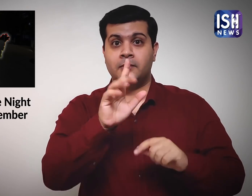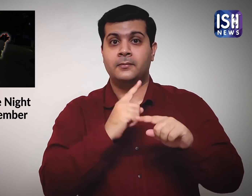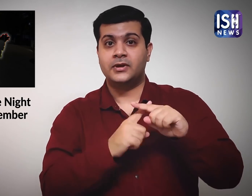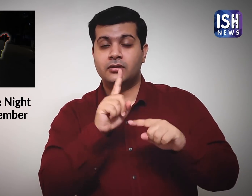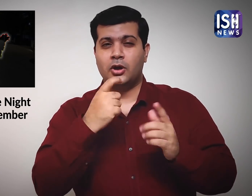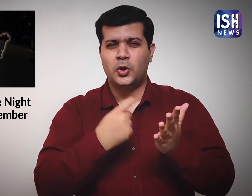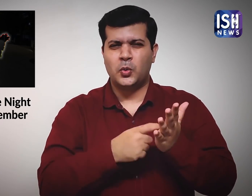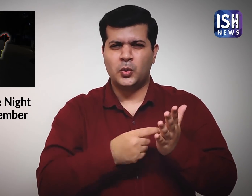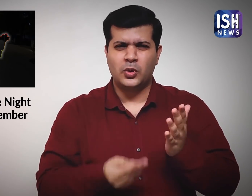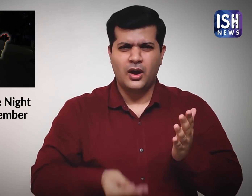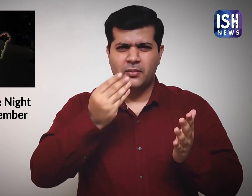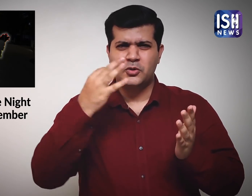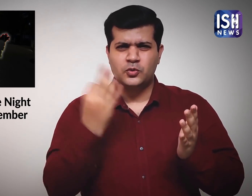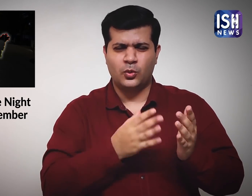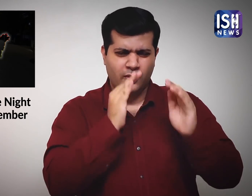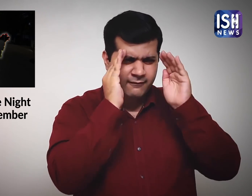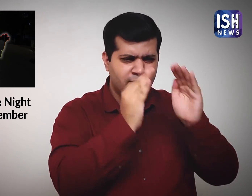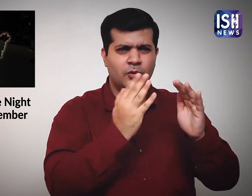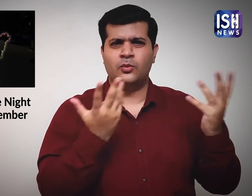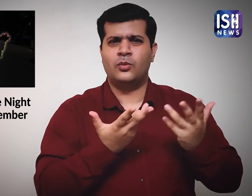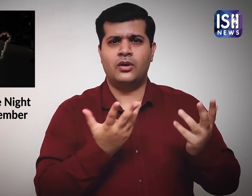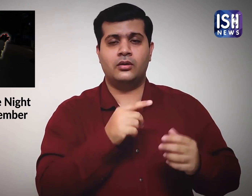The focus of the new guidelines